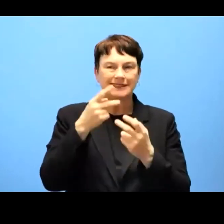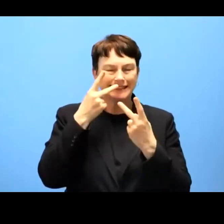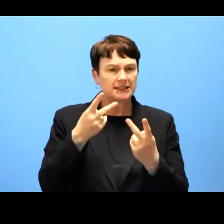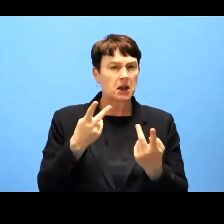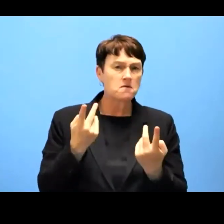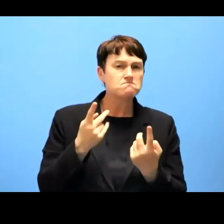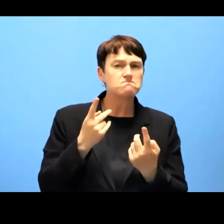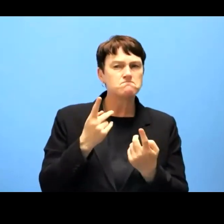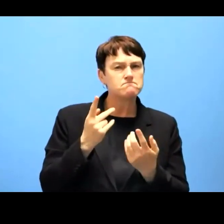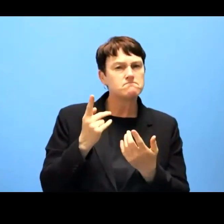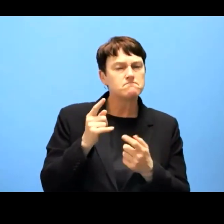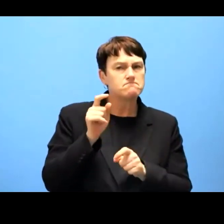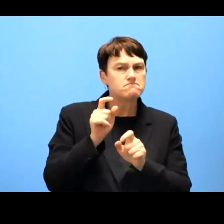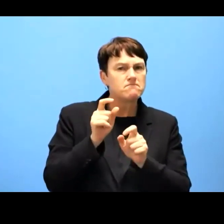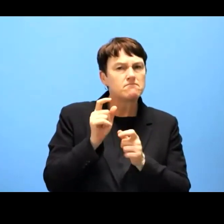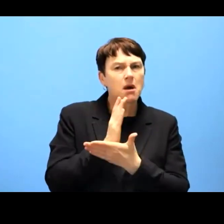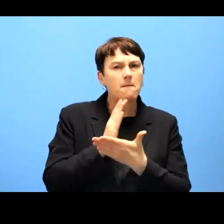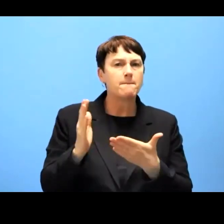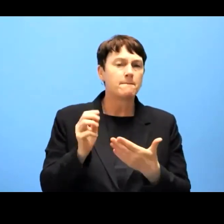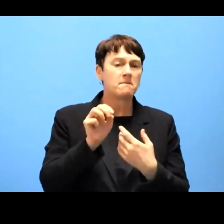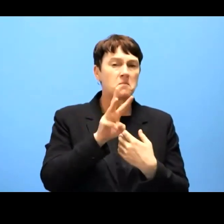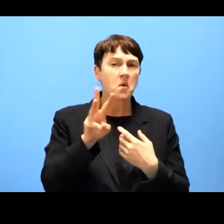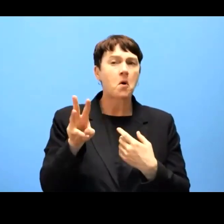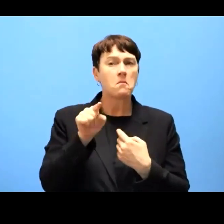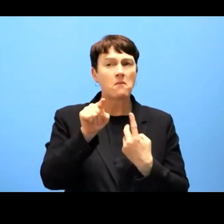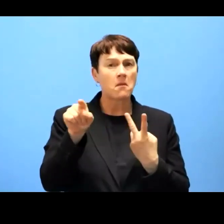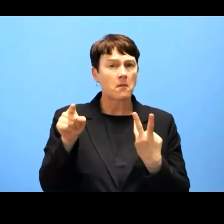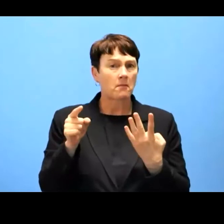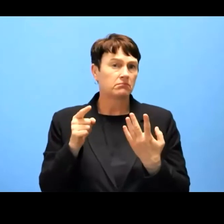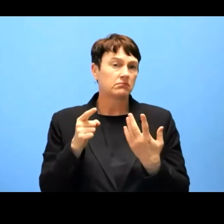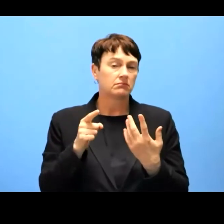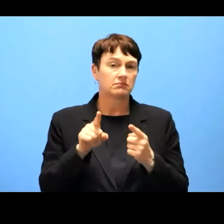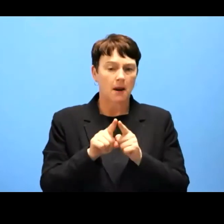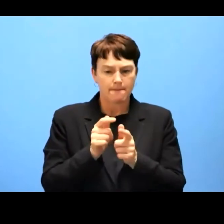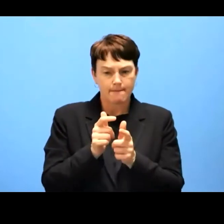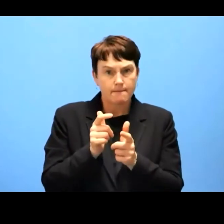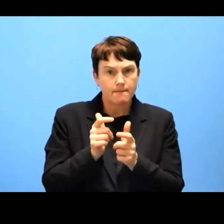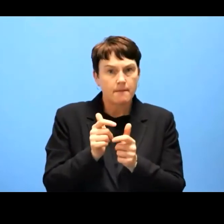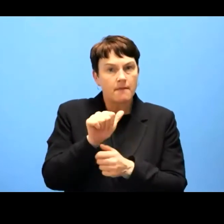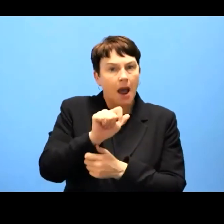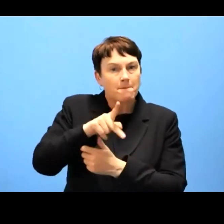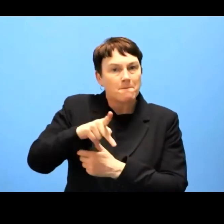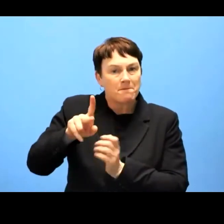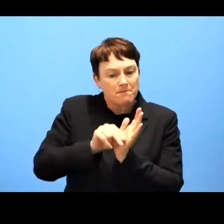full accessibility, but going beyond that, in our response, we highlighted the flaws